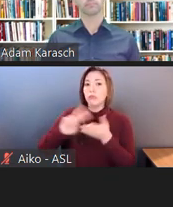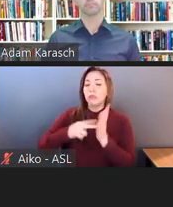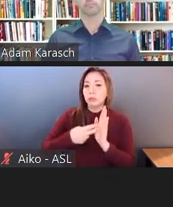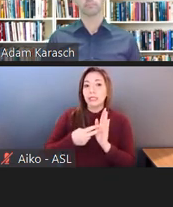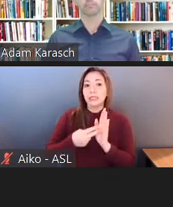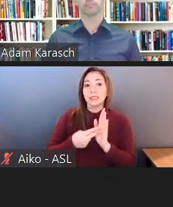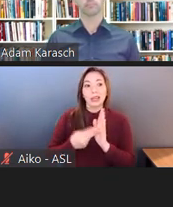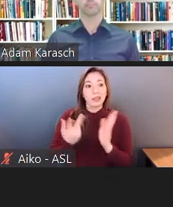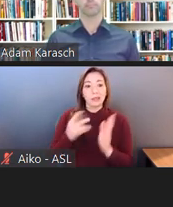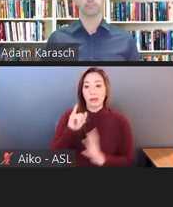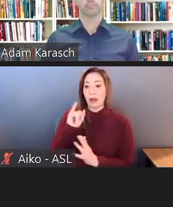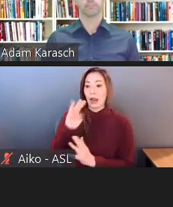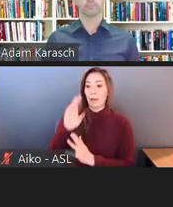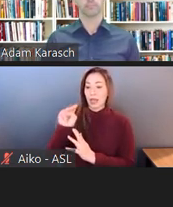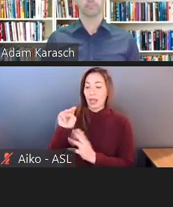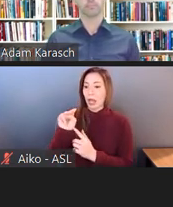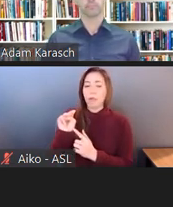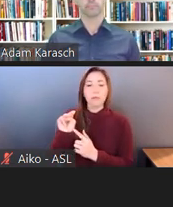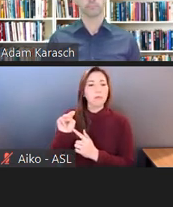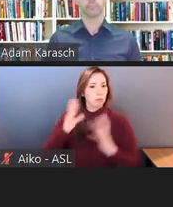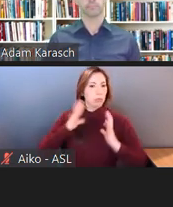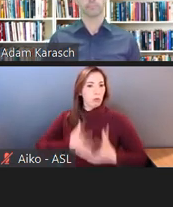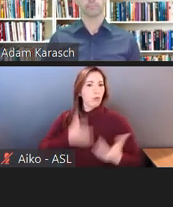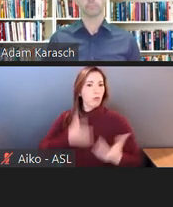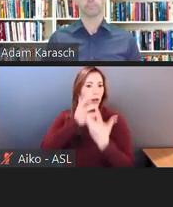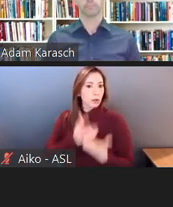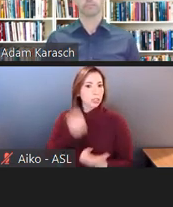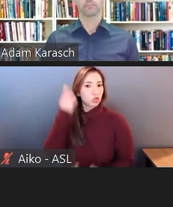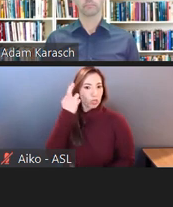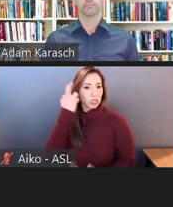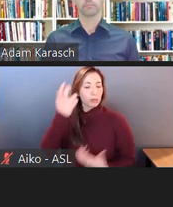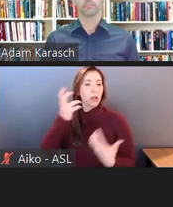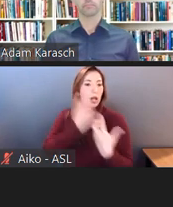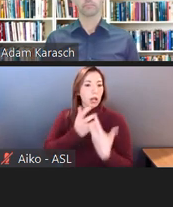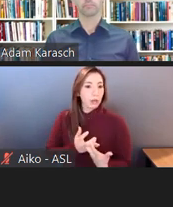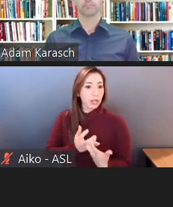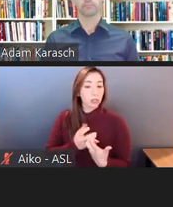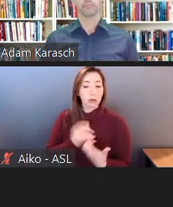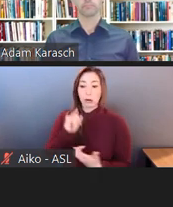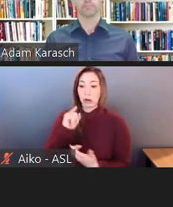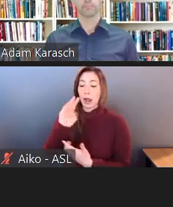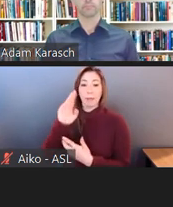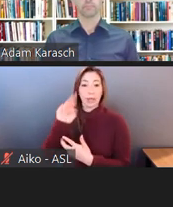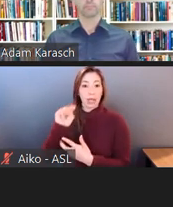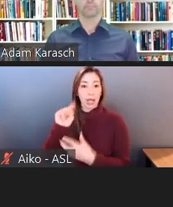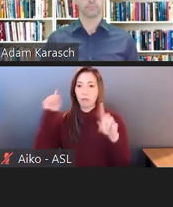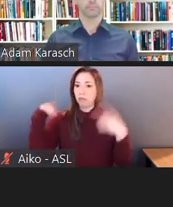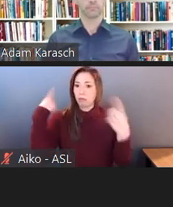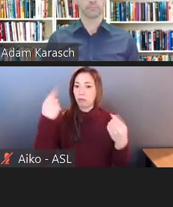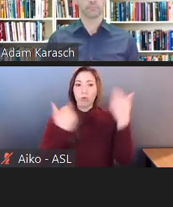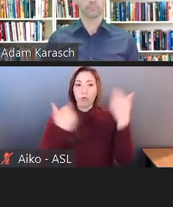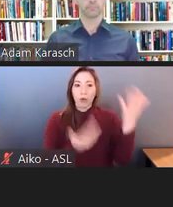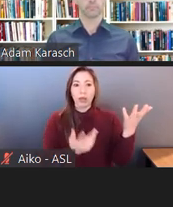and the CART were reasonable accommodations, and IBM had been providing those and needed to continue to provide them.